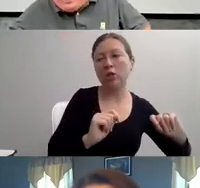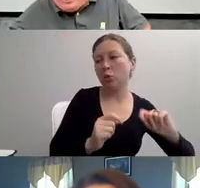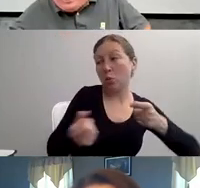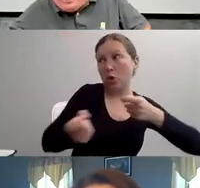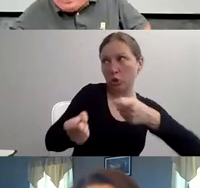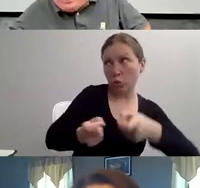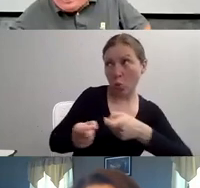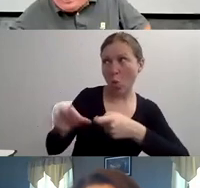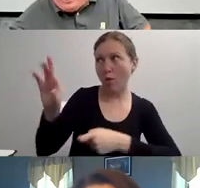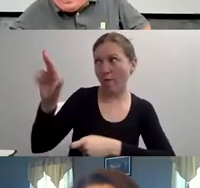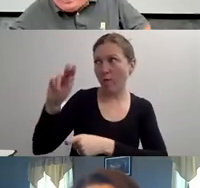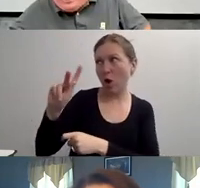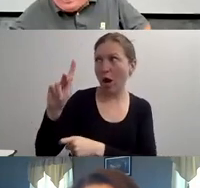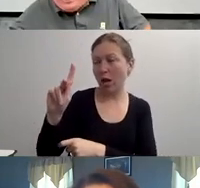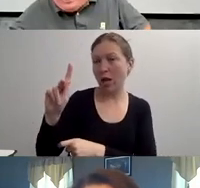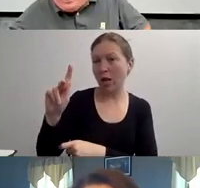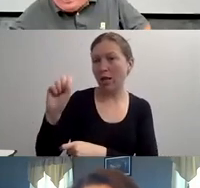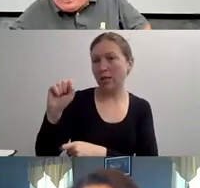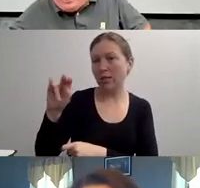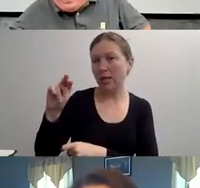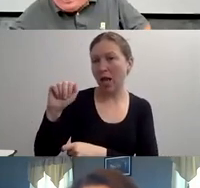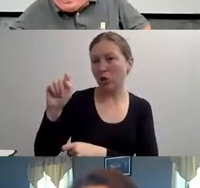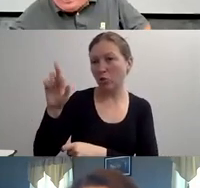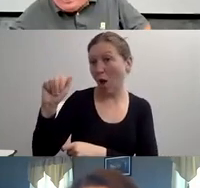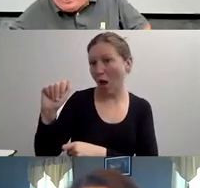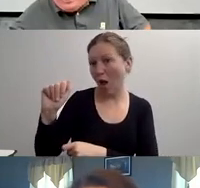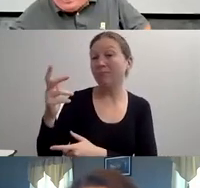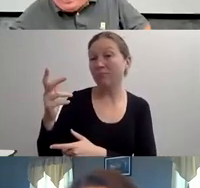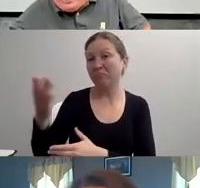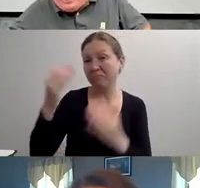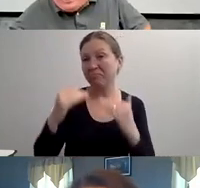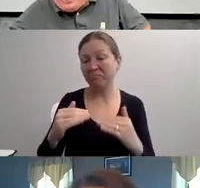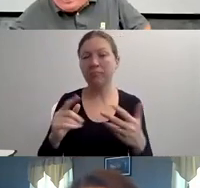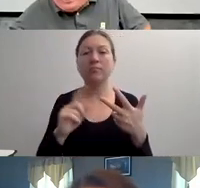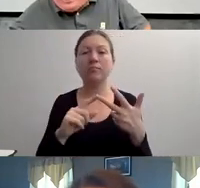I NEED YOU, NON-DISABLED PERSON, TO HELP ME TO NOT COMMIT SUICIDE."